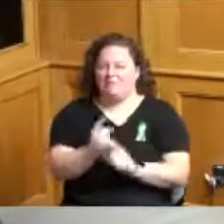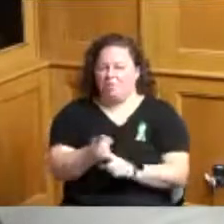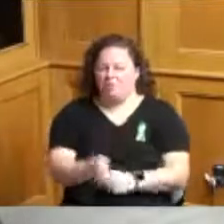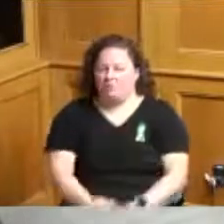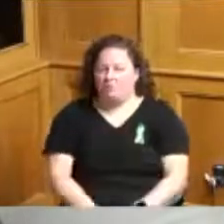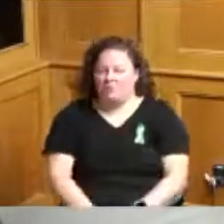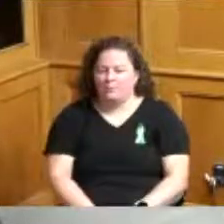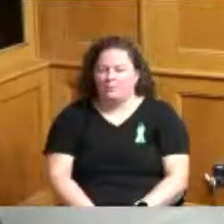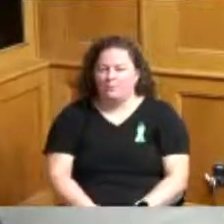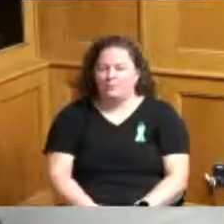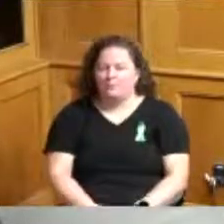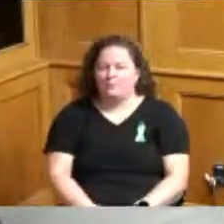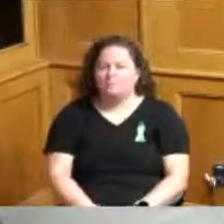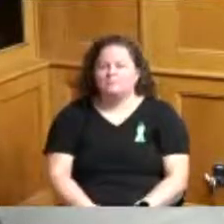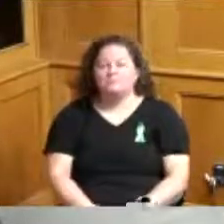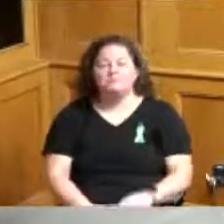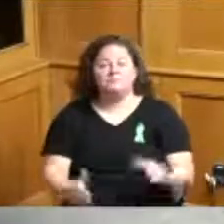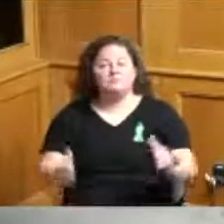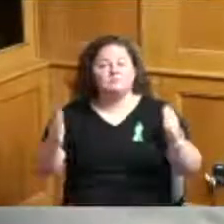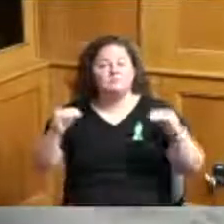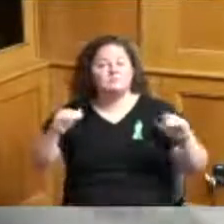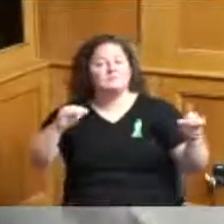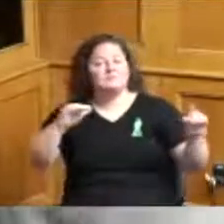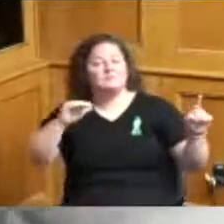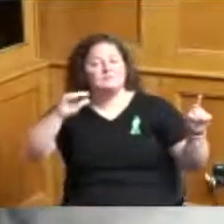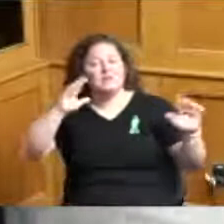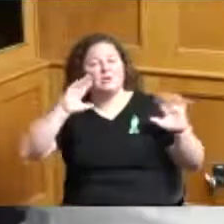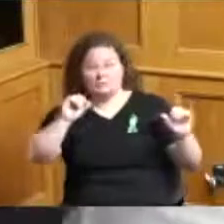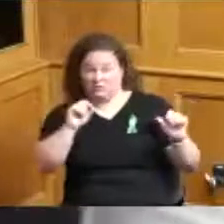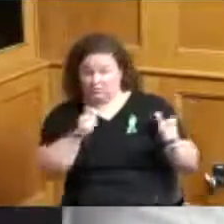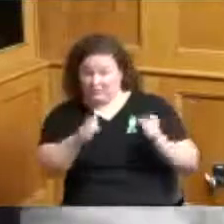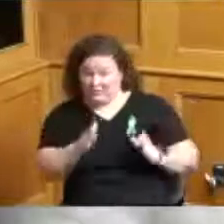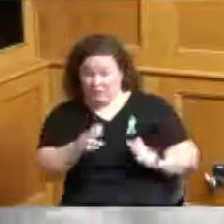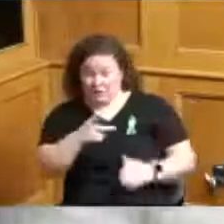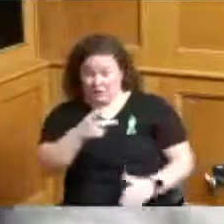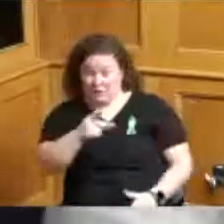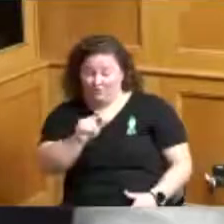I think Director yeah I was going to ask if Director Patton might speak to this briefly